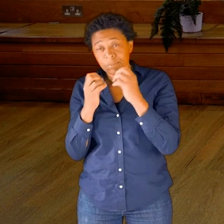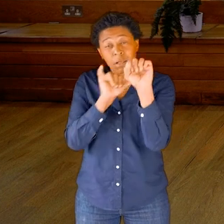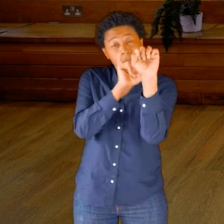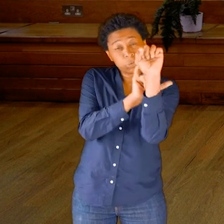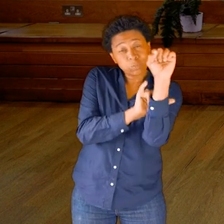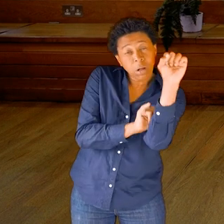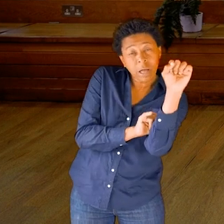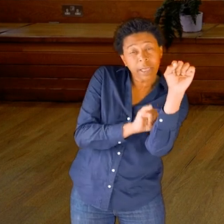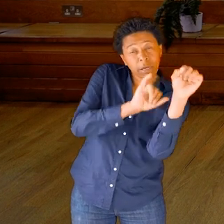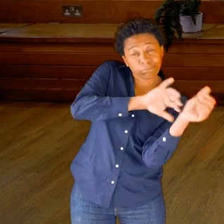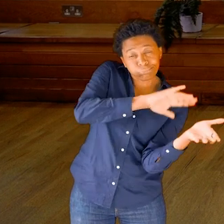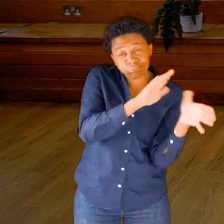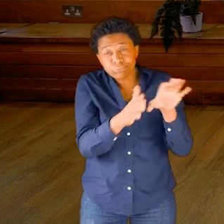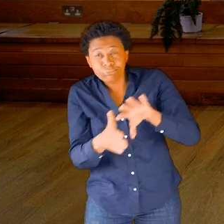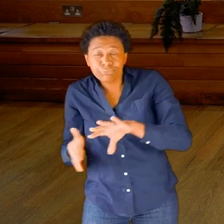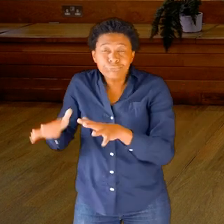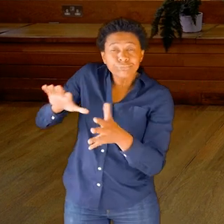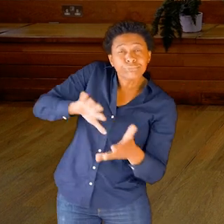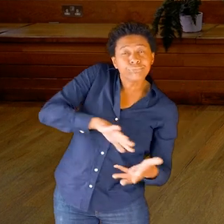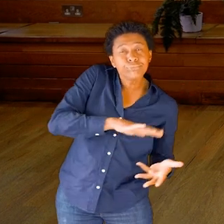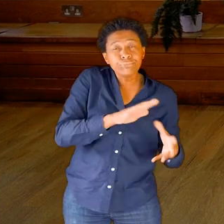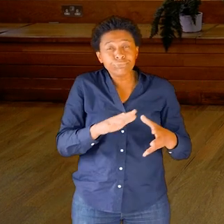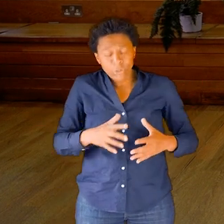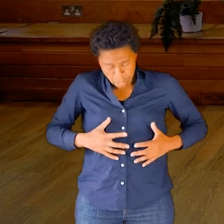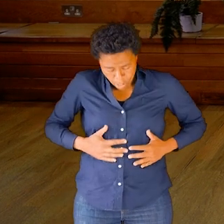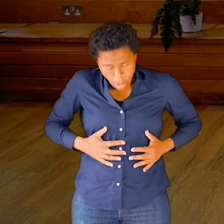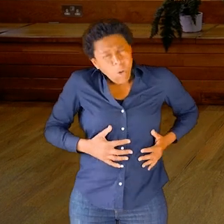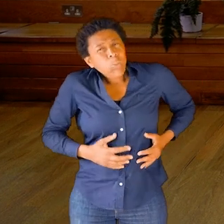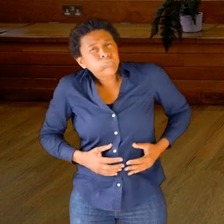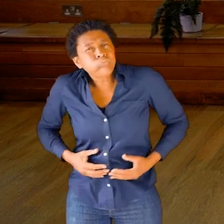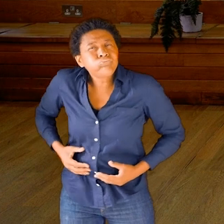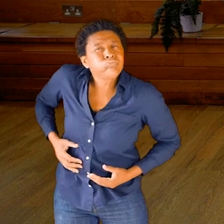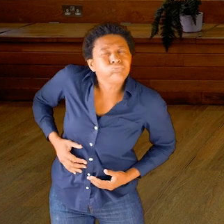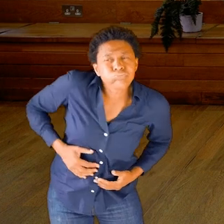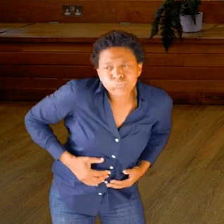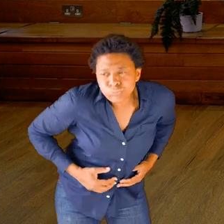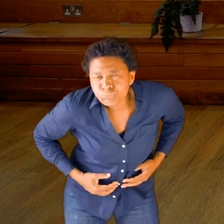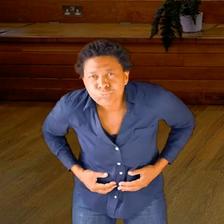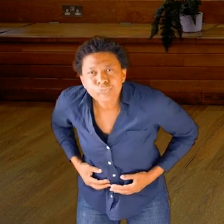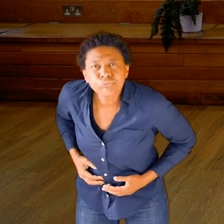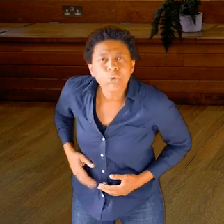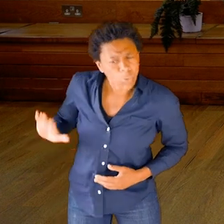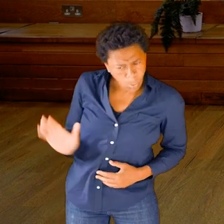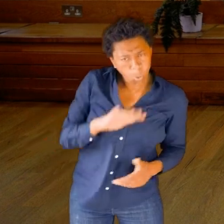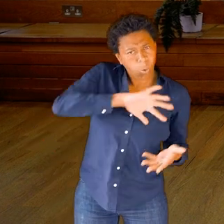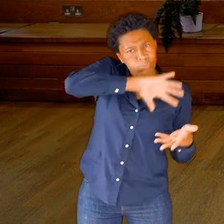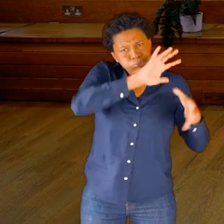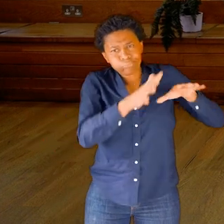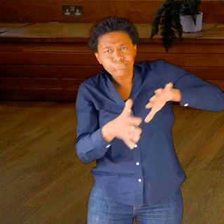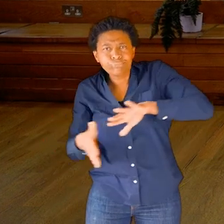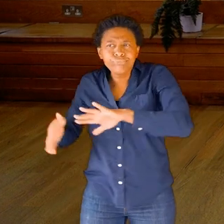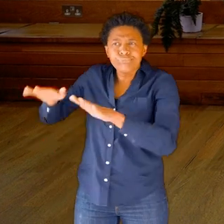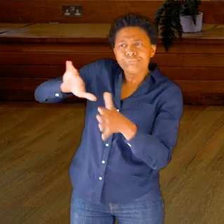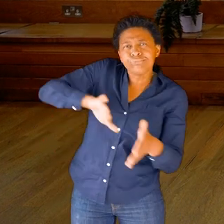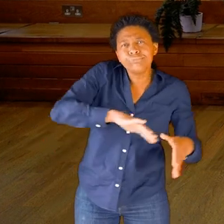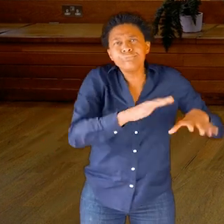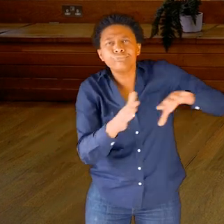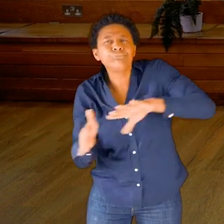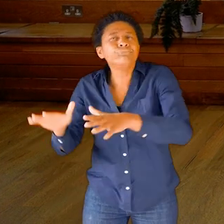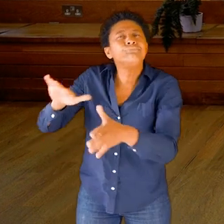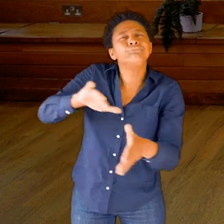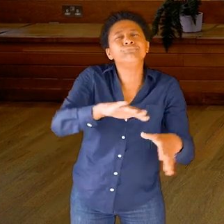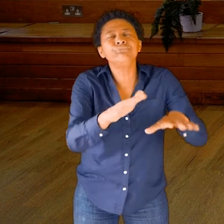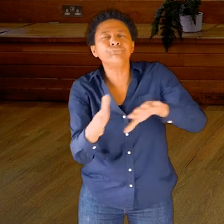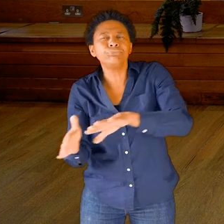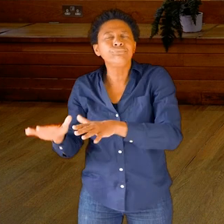Upper spine, into the fluid lower spine and the organs of the abdomen.